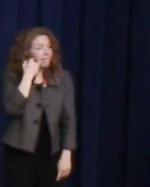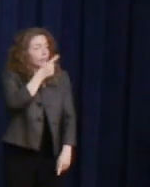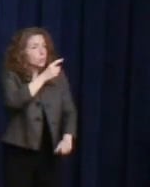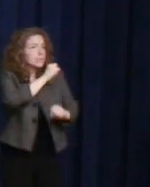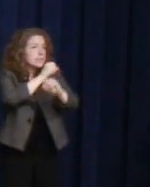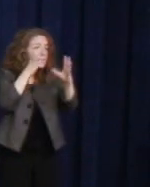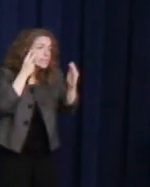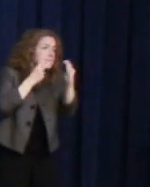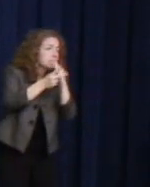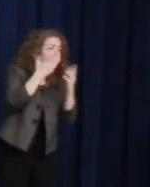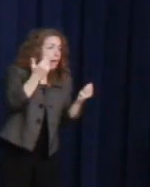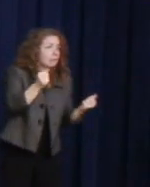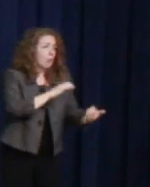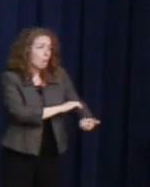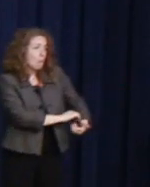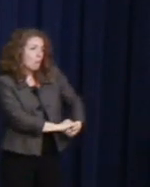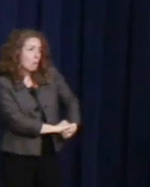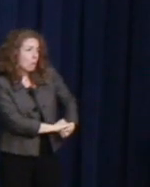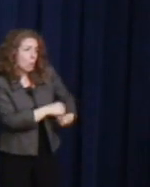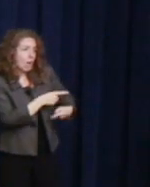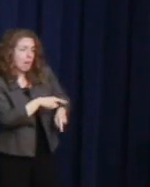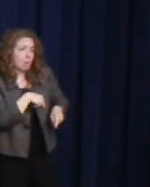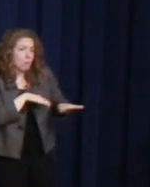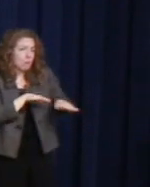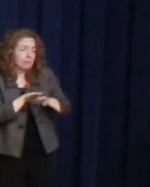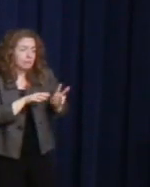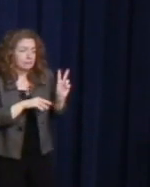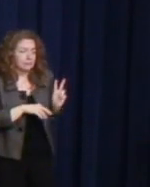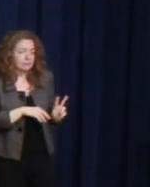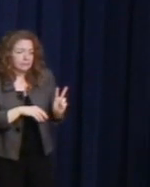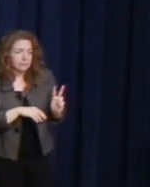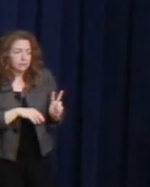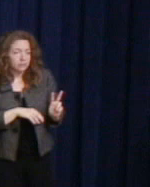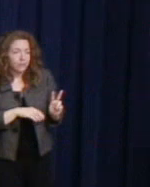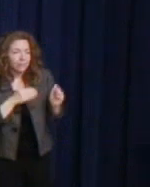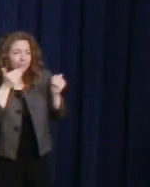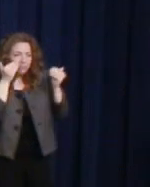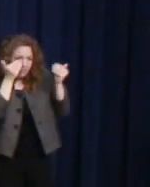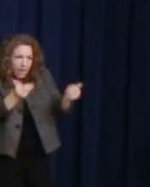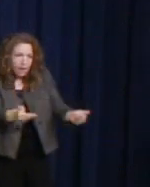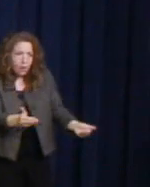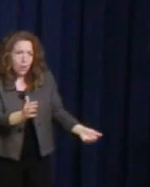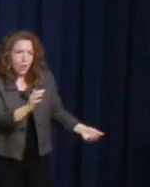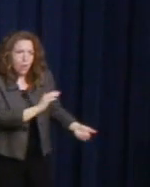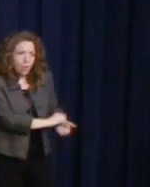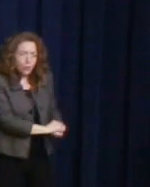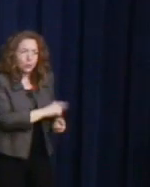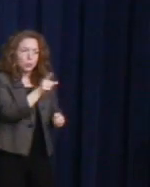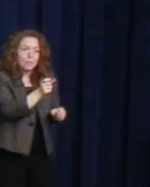the street, then hold her hand and you will live in such a world.